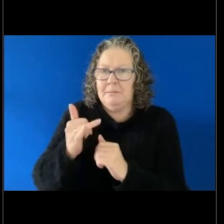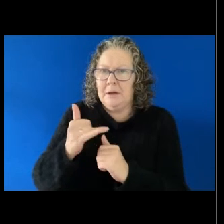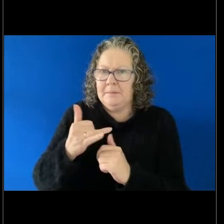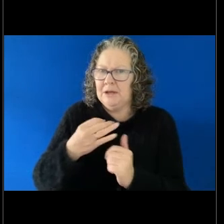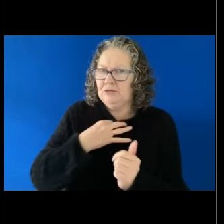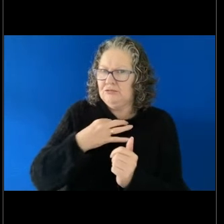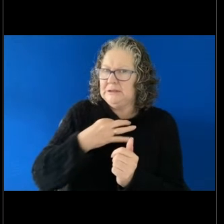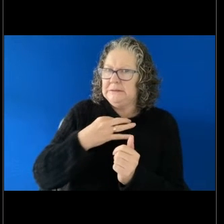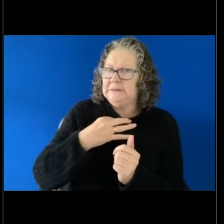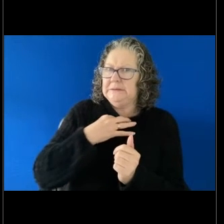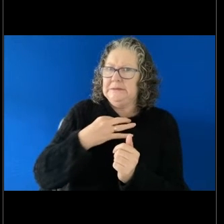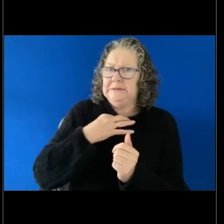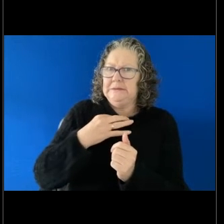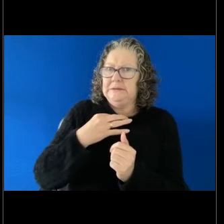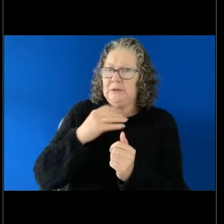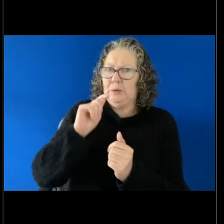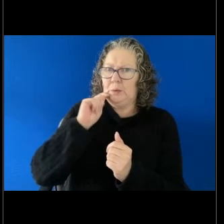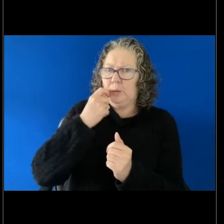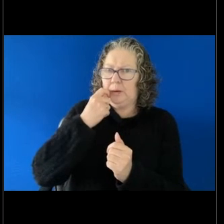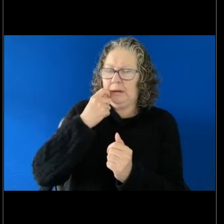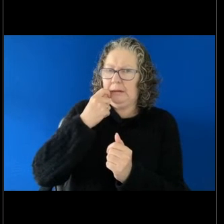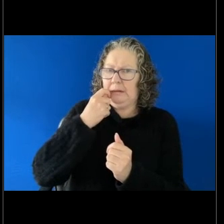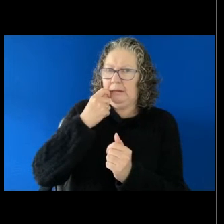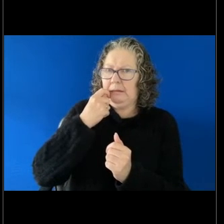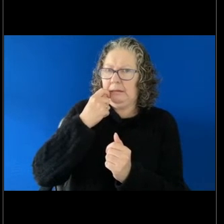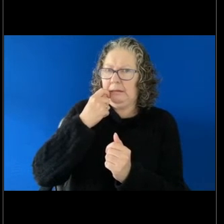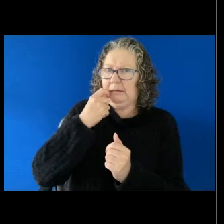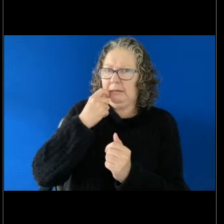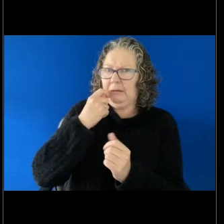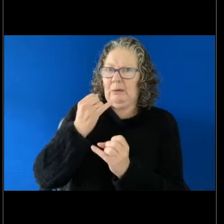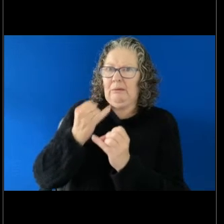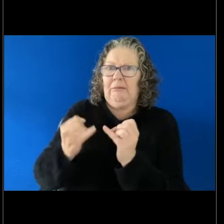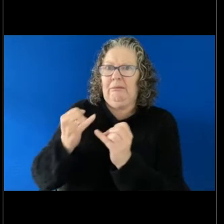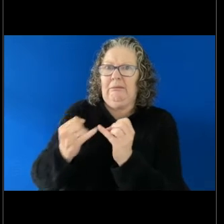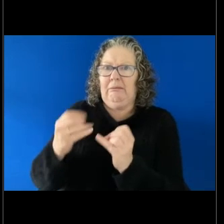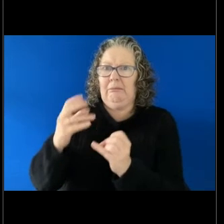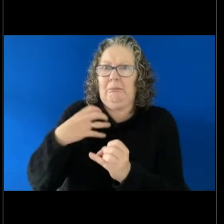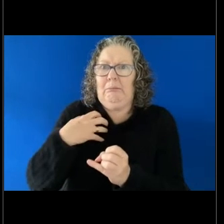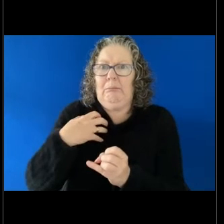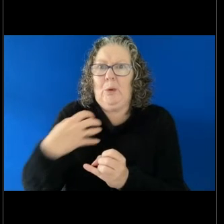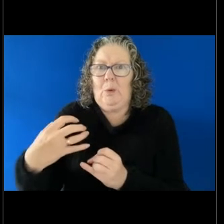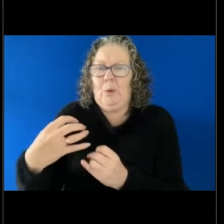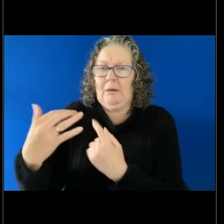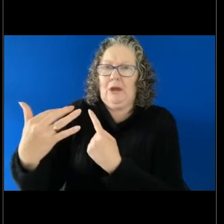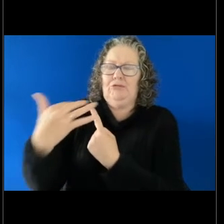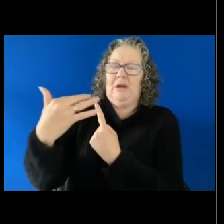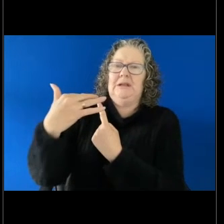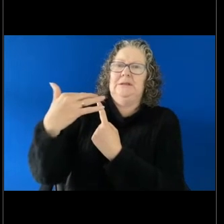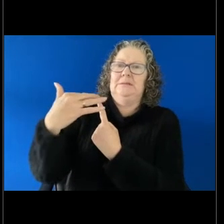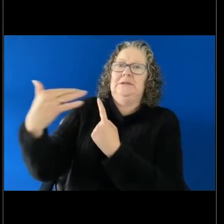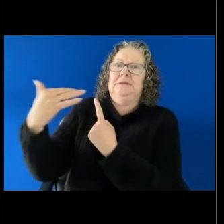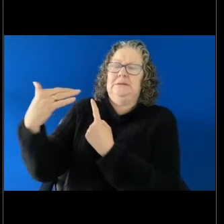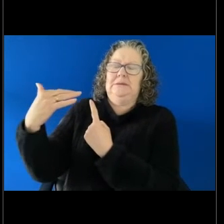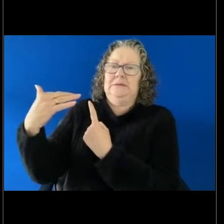are - they're going to be subjected to further sexual harassment the option that Amelia talked